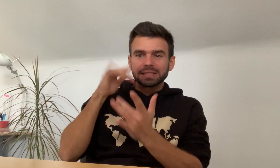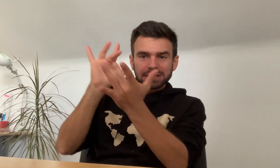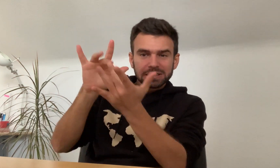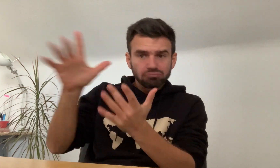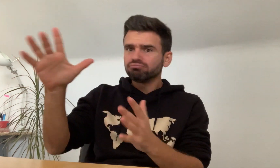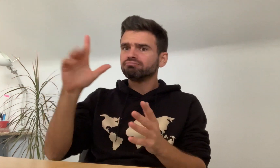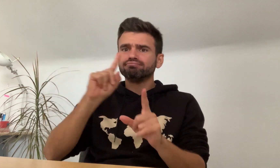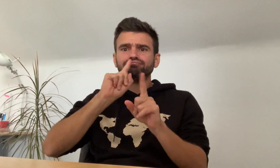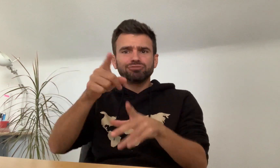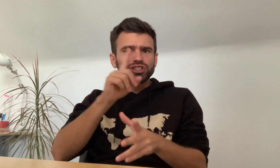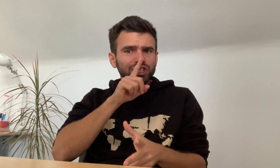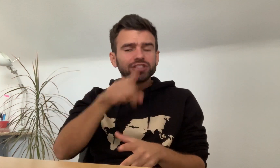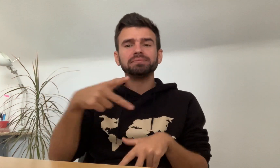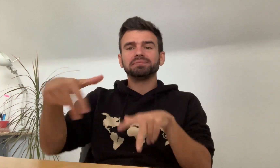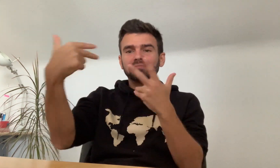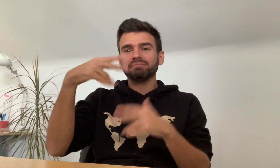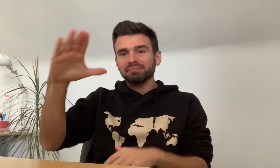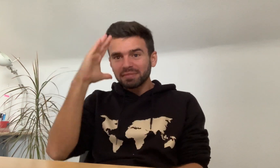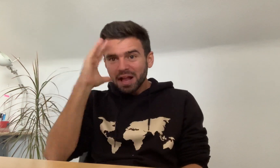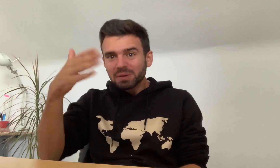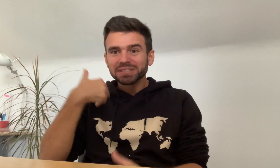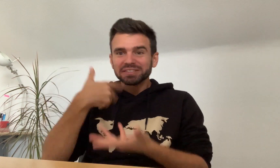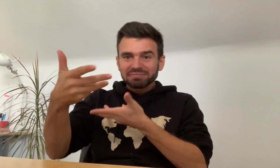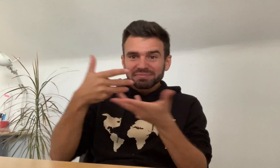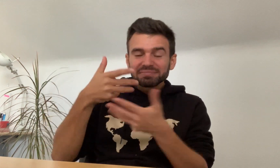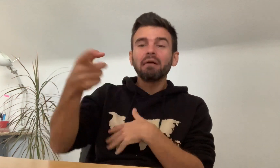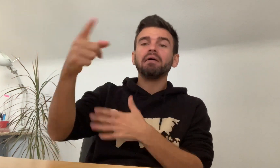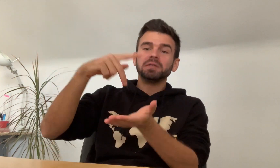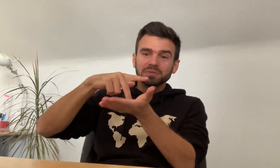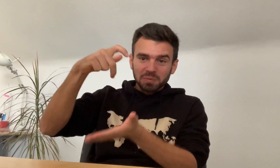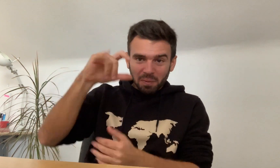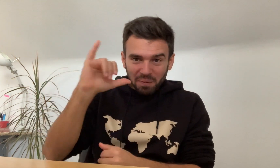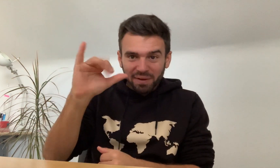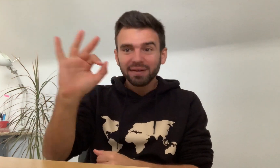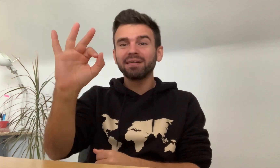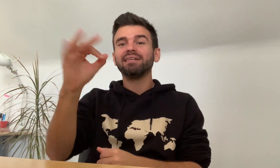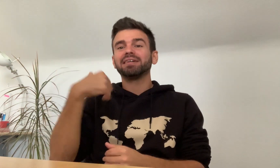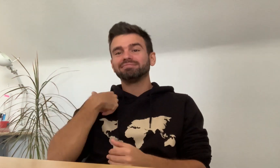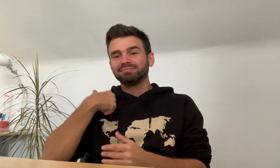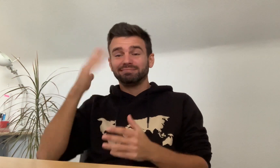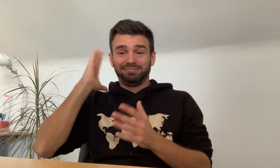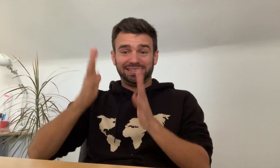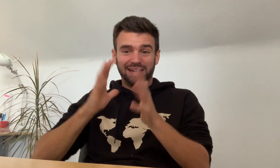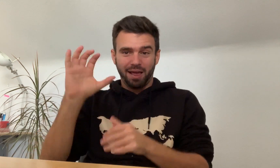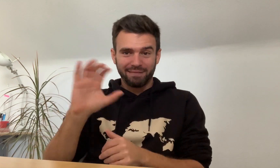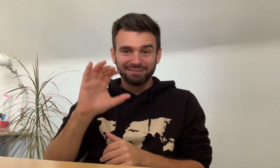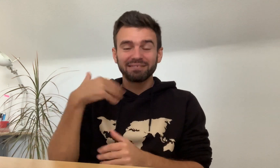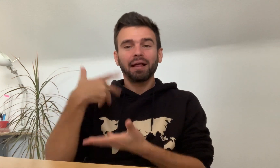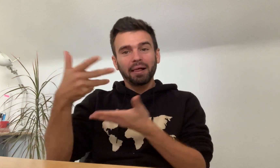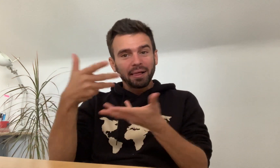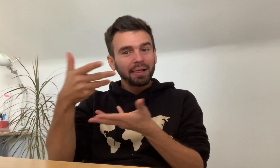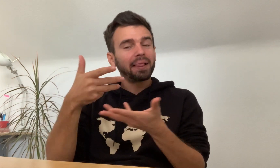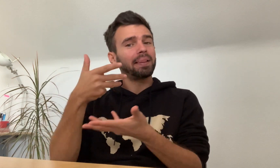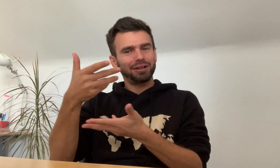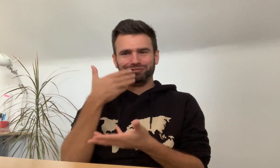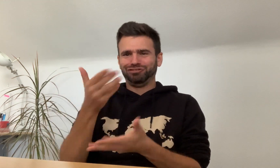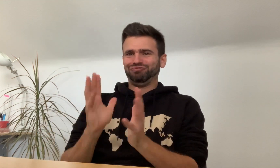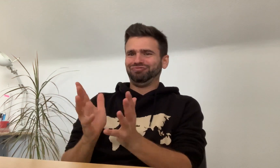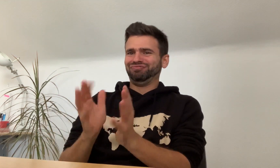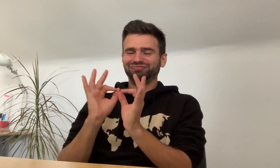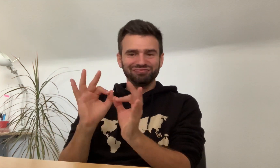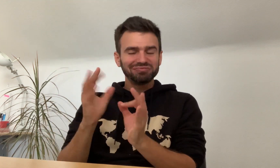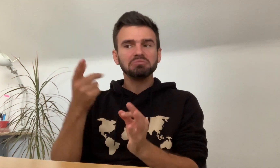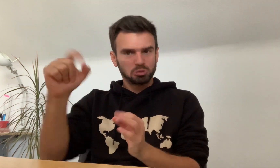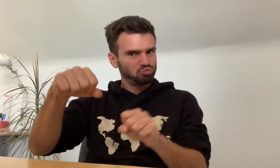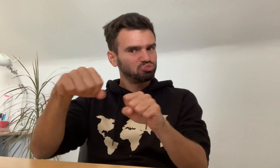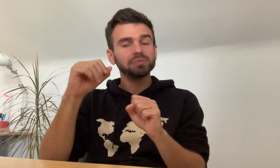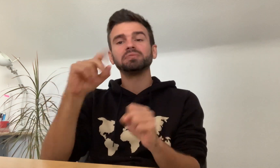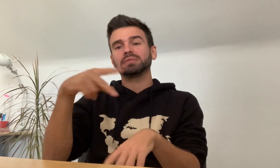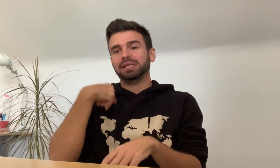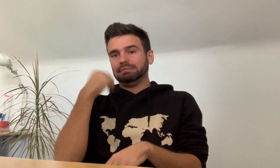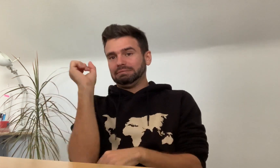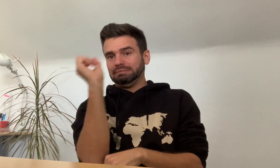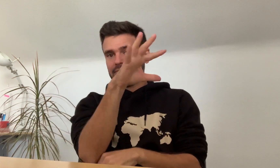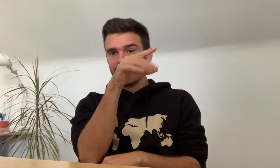Joel was happy to chat, and we had a good conversation about it.